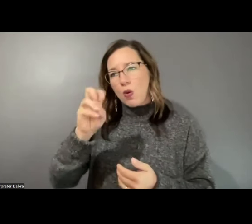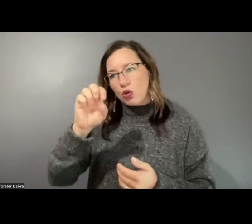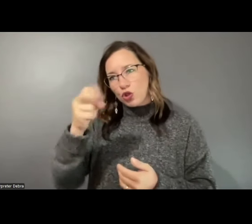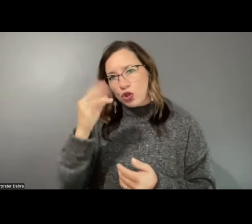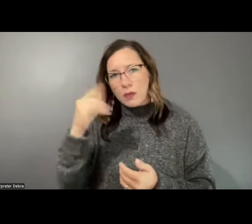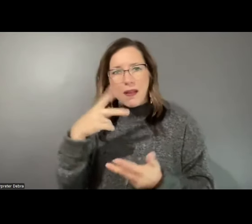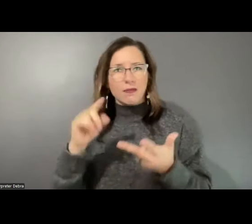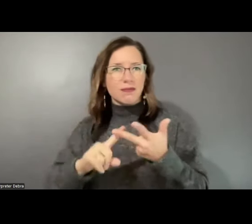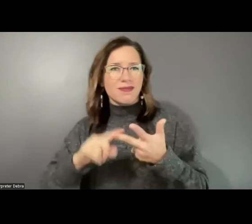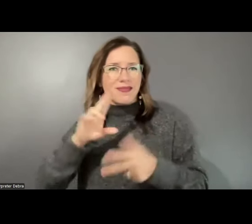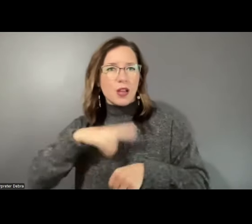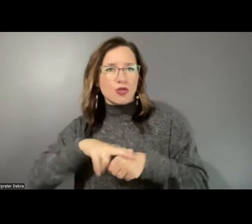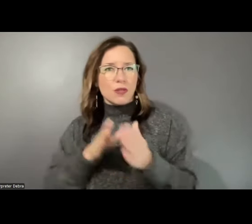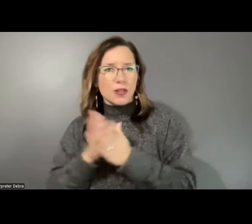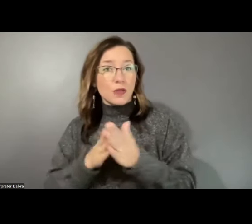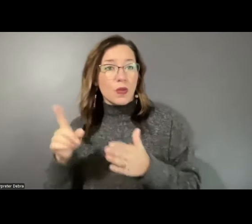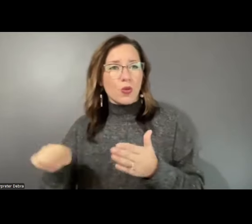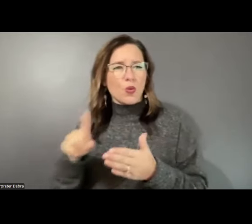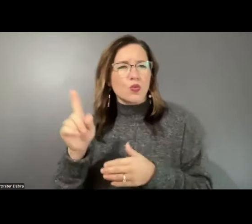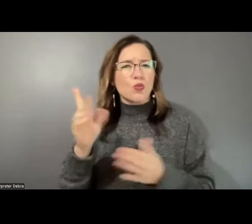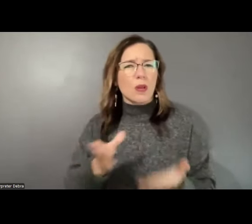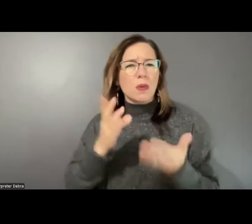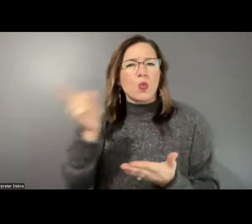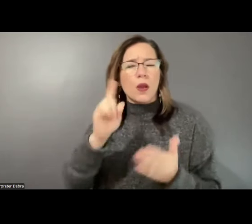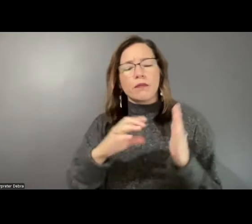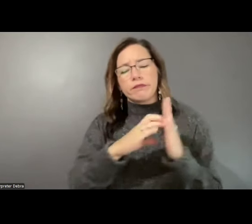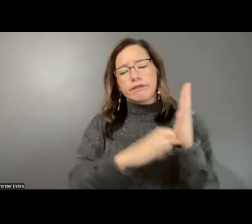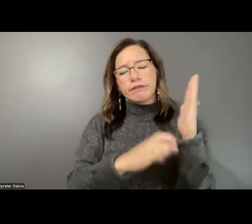funding recommendations are found in the corresponding sections of the council book.